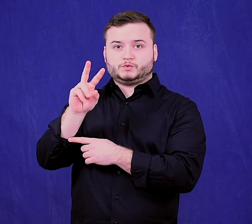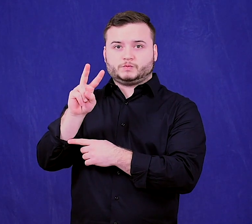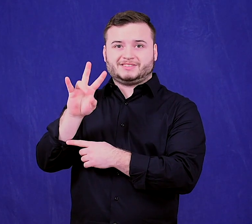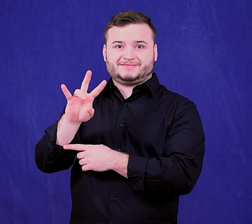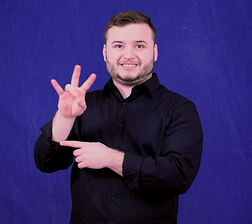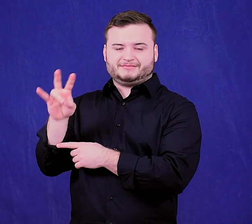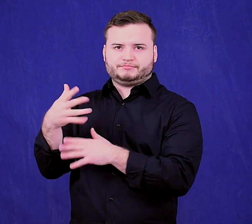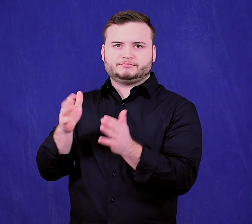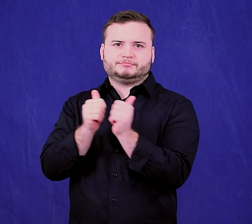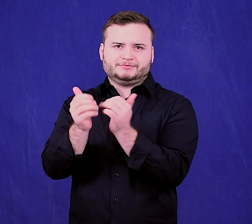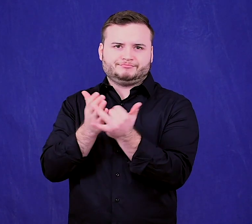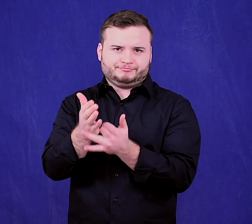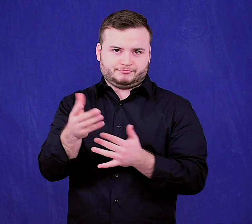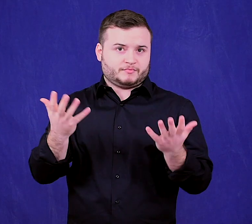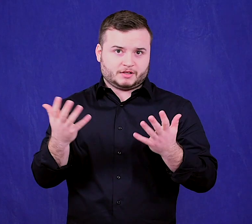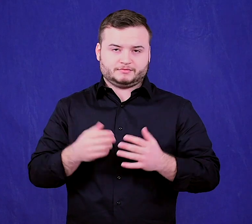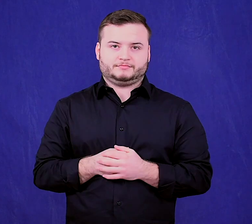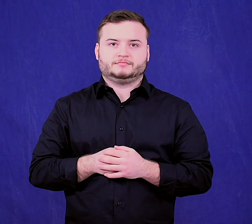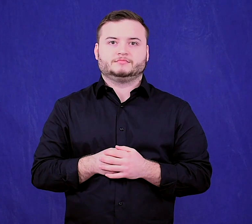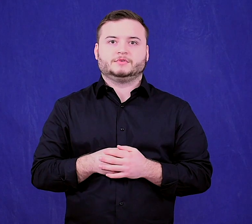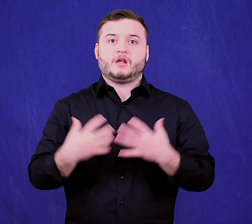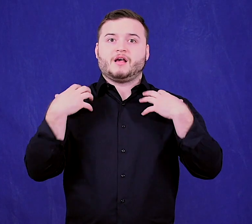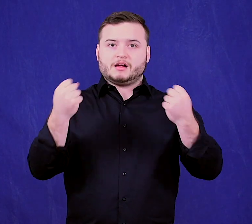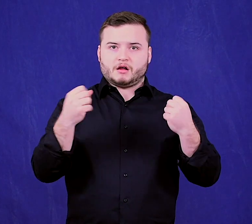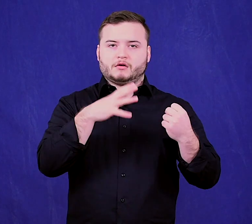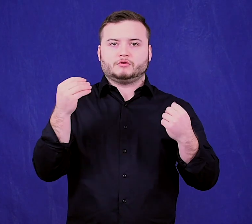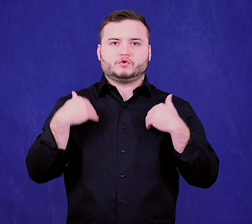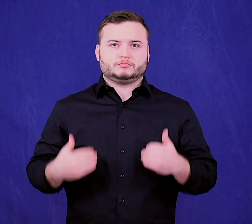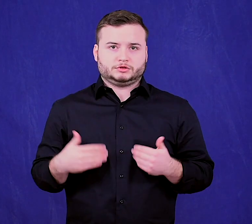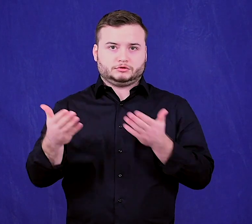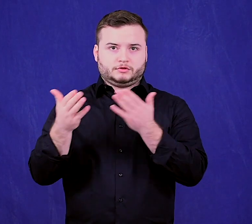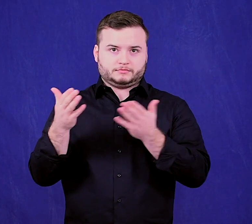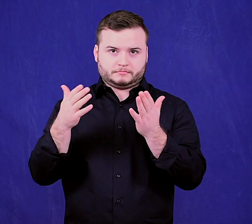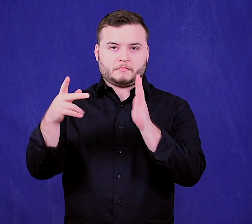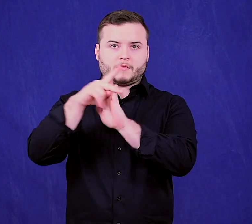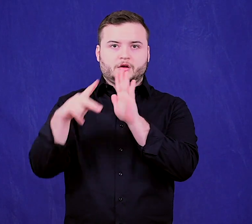SF2777 passed in the Health and Human Services Policy